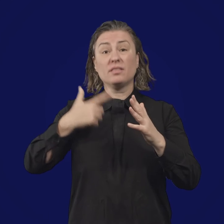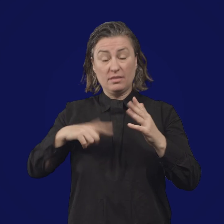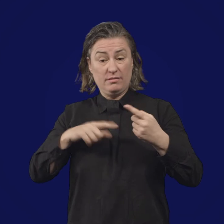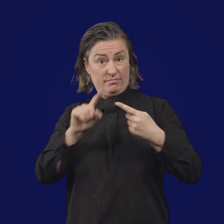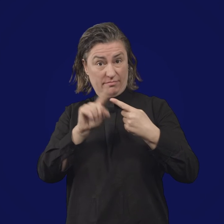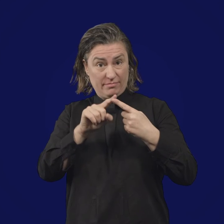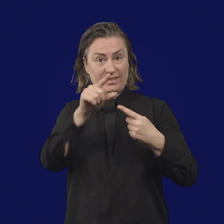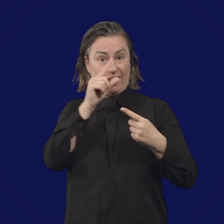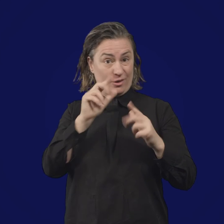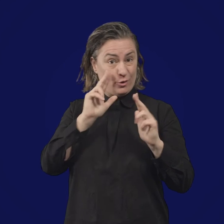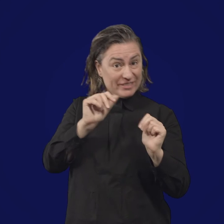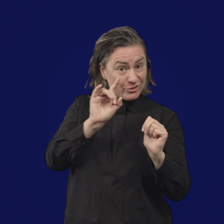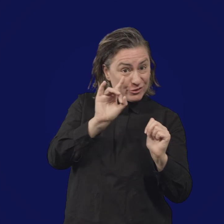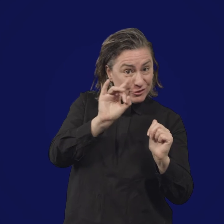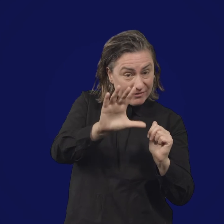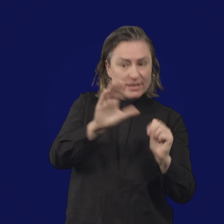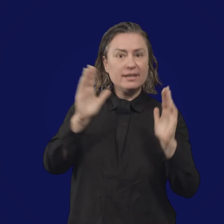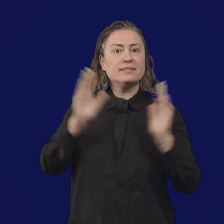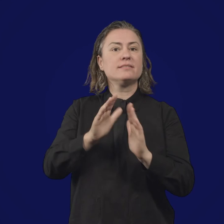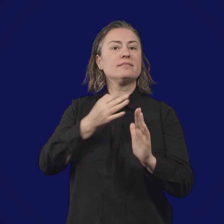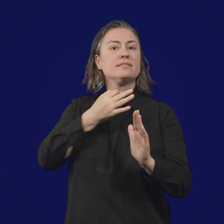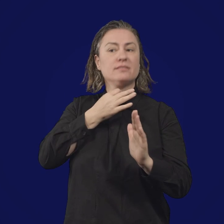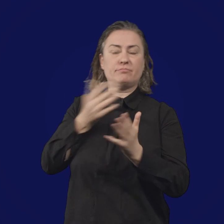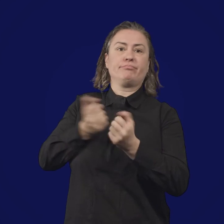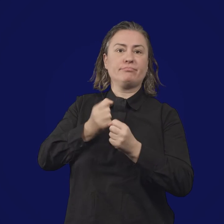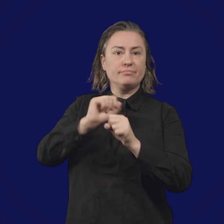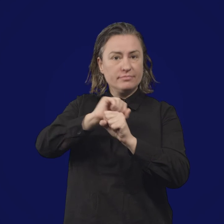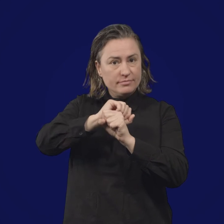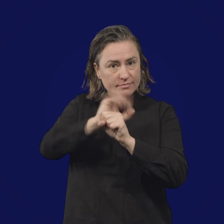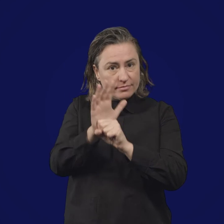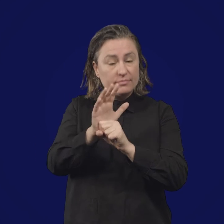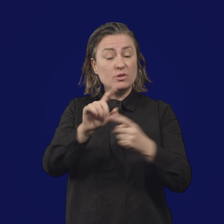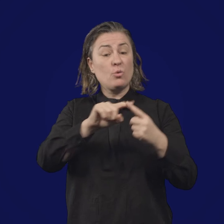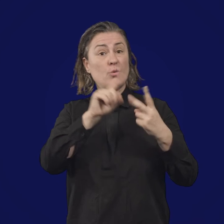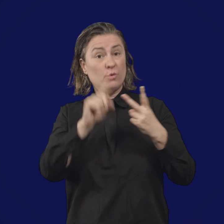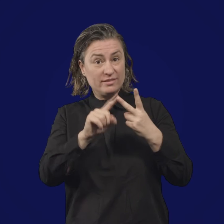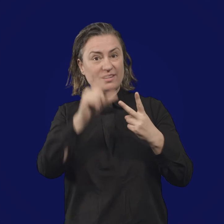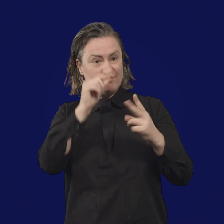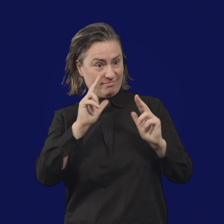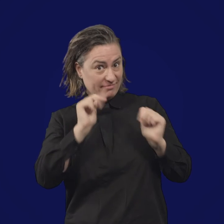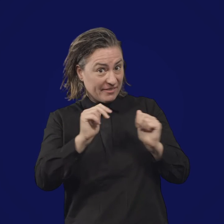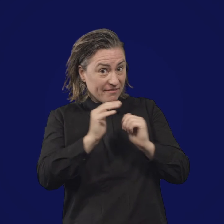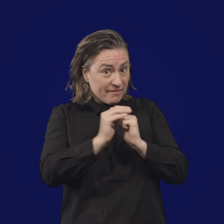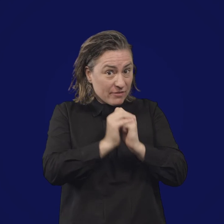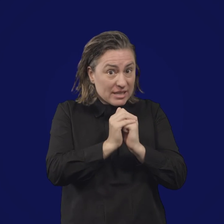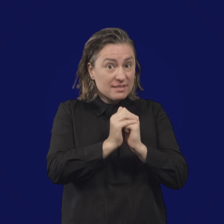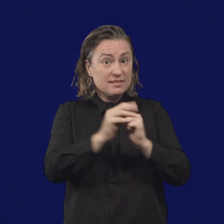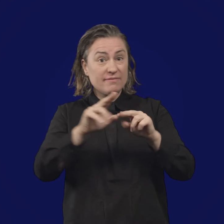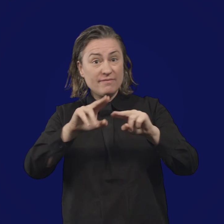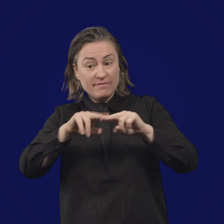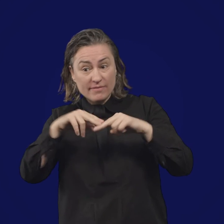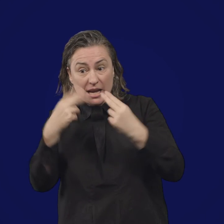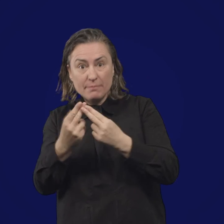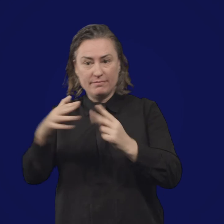and reducing the health, social and economic impacts of the COVID-19 pandemic